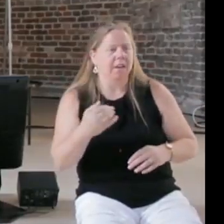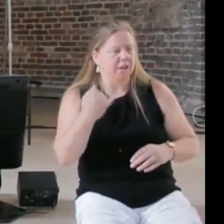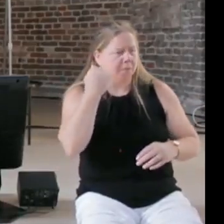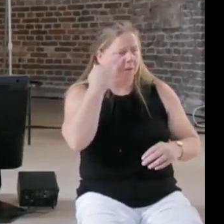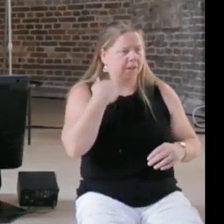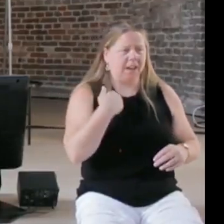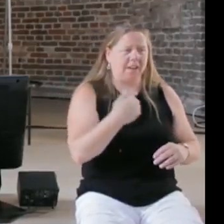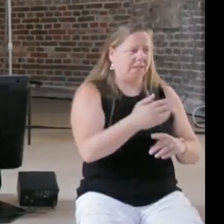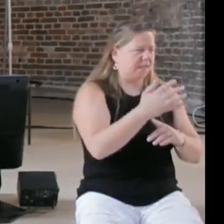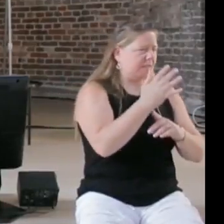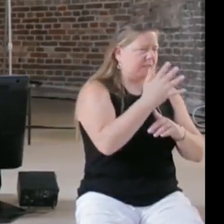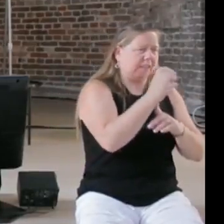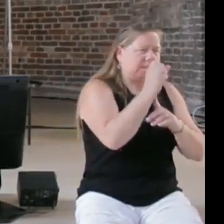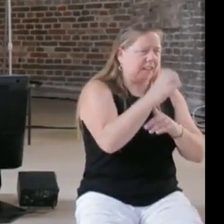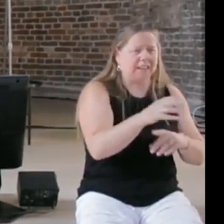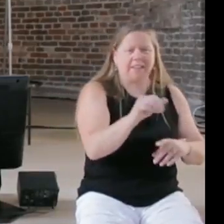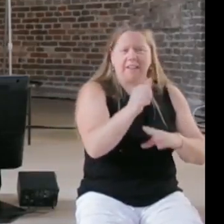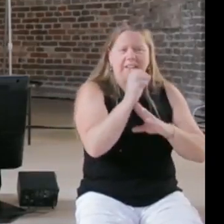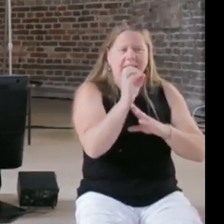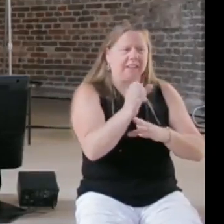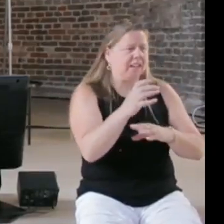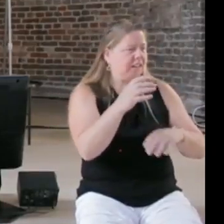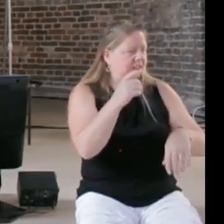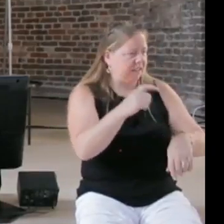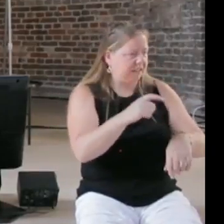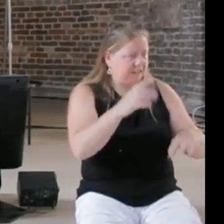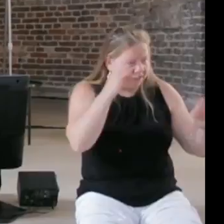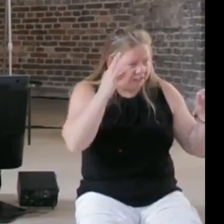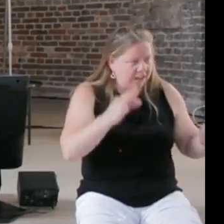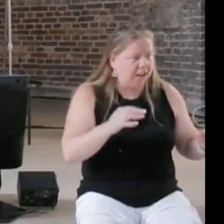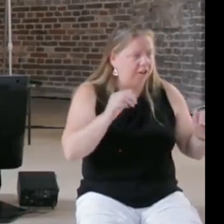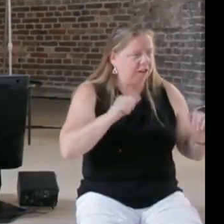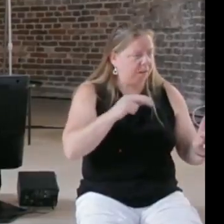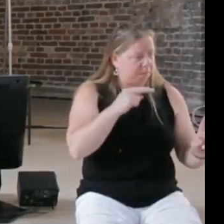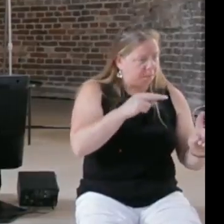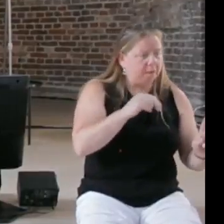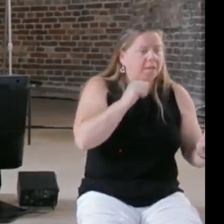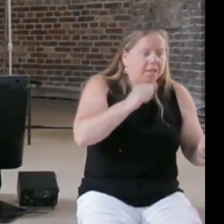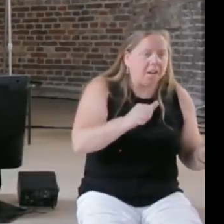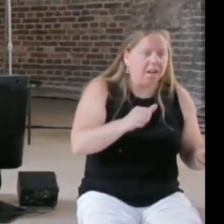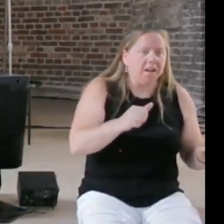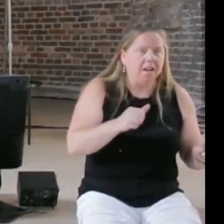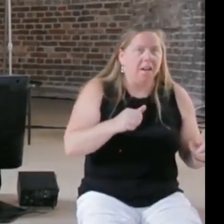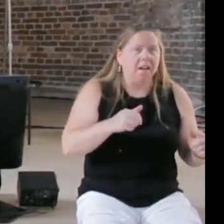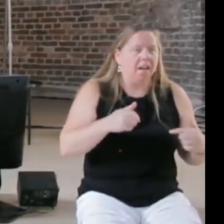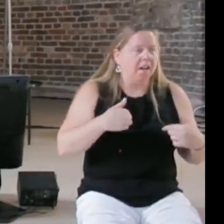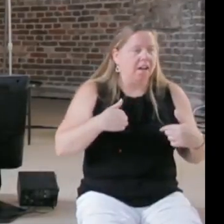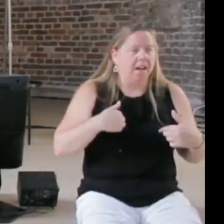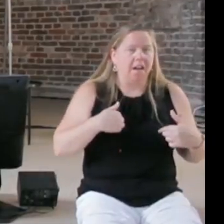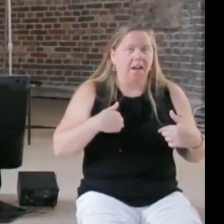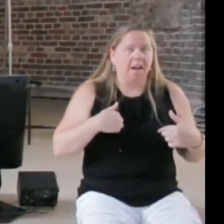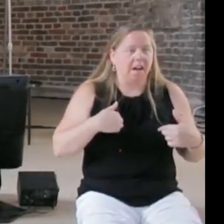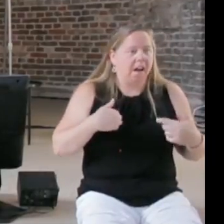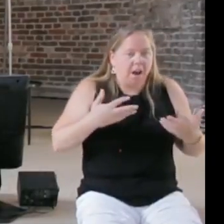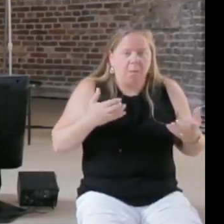to decide on probation or not, I don't want to be there, I want a judge to have more time